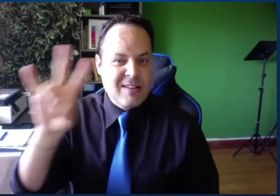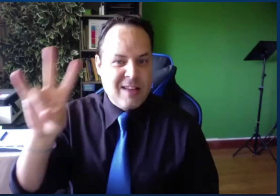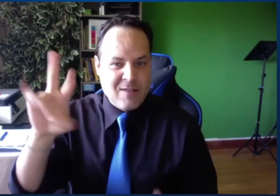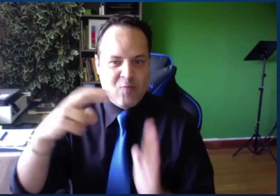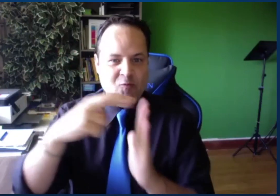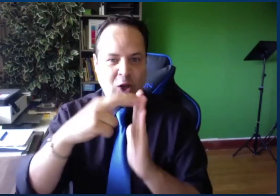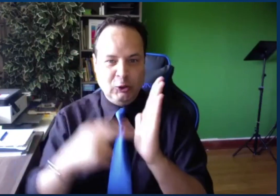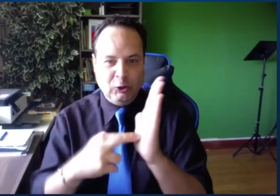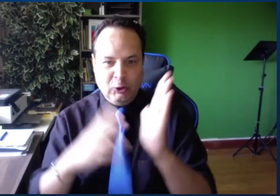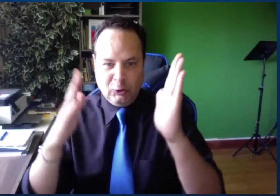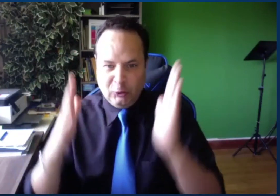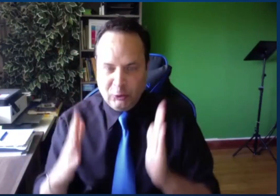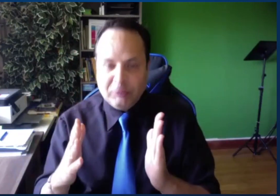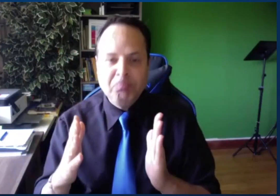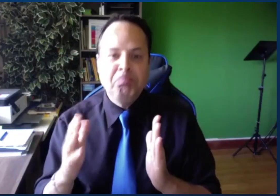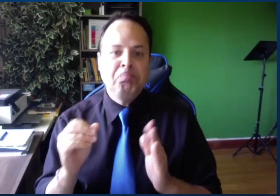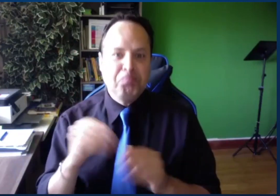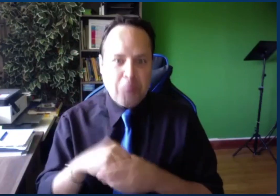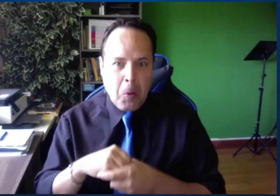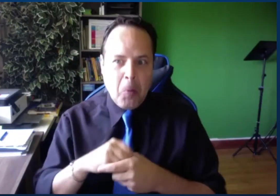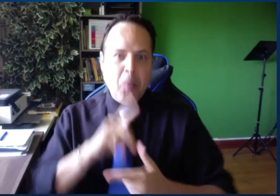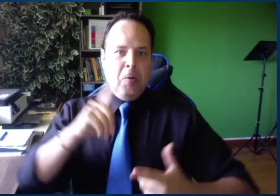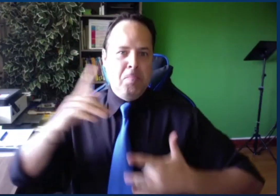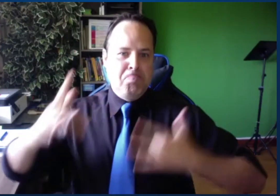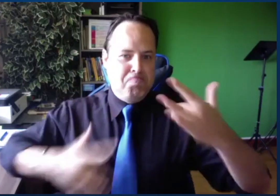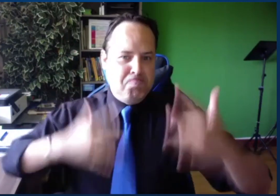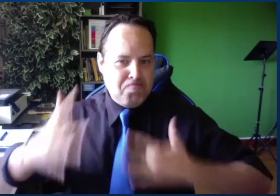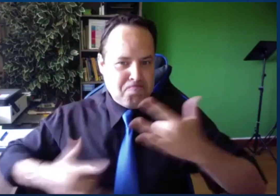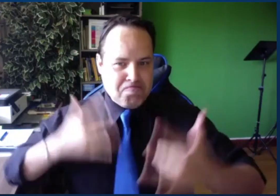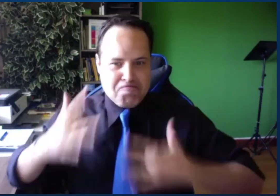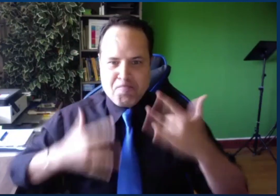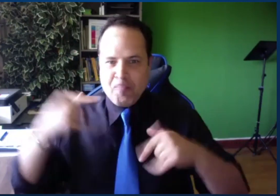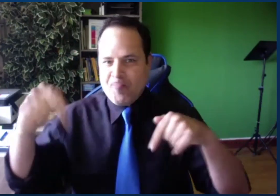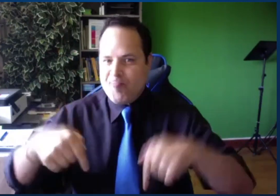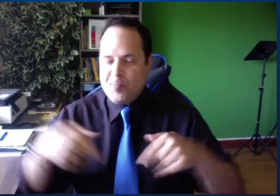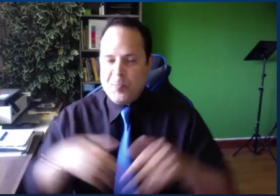We expect approximately 77 people who have